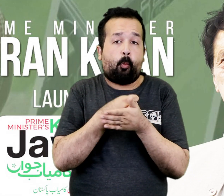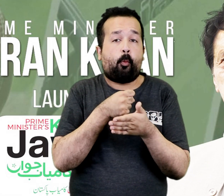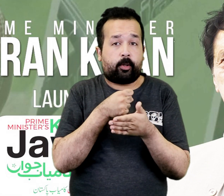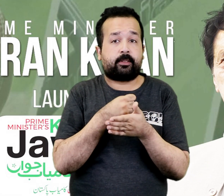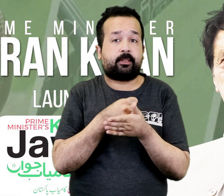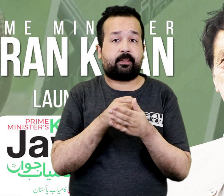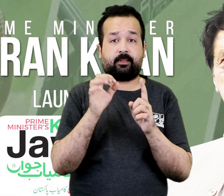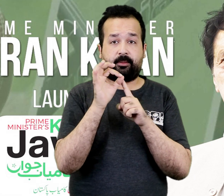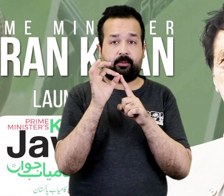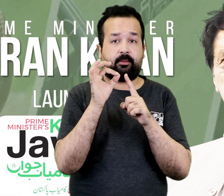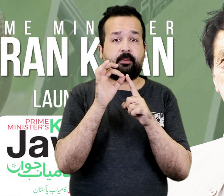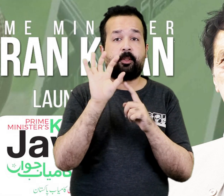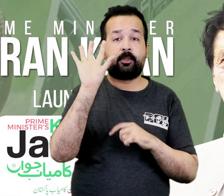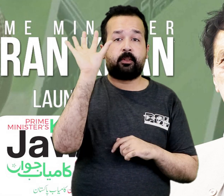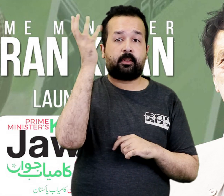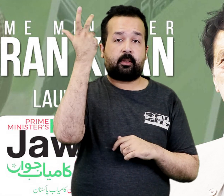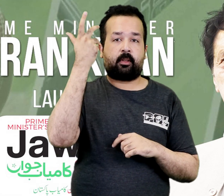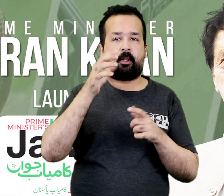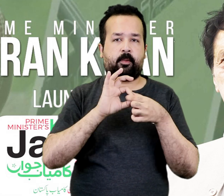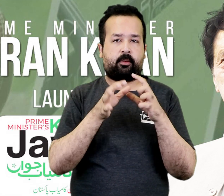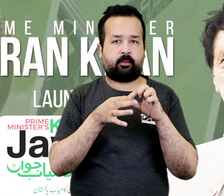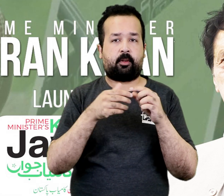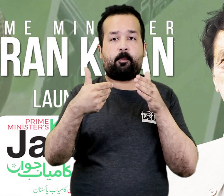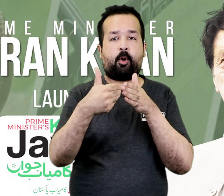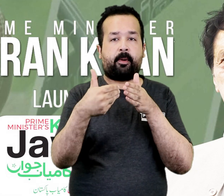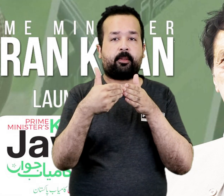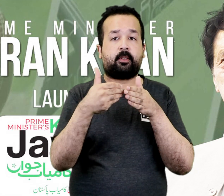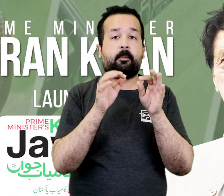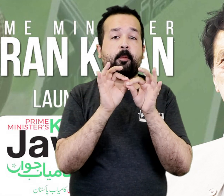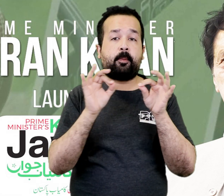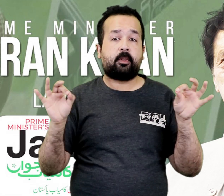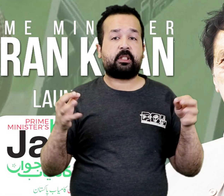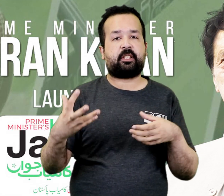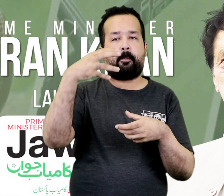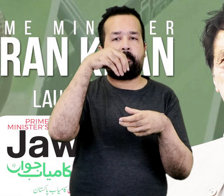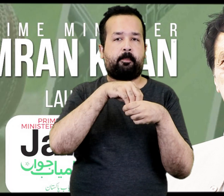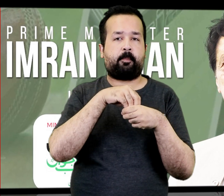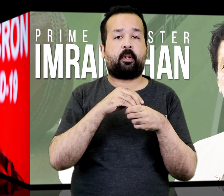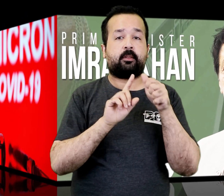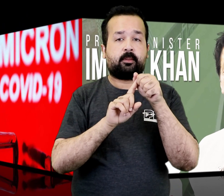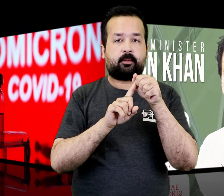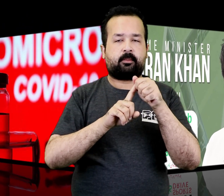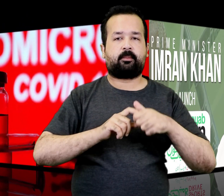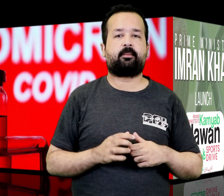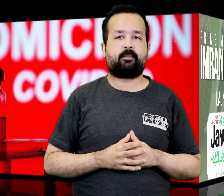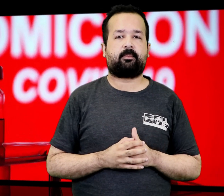Efforts Pakistan takes part in international competitions.